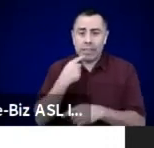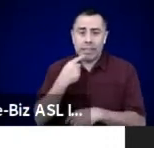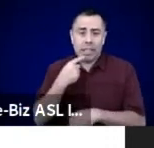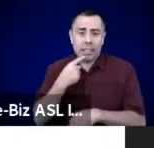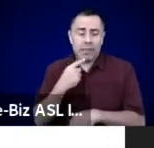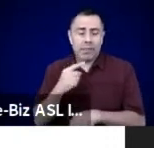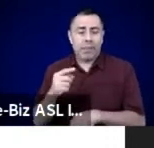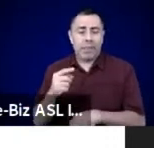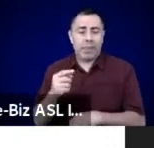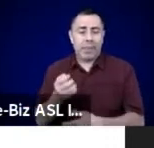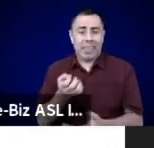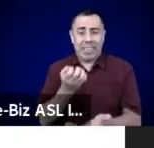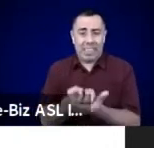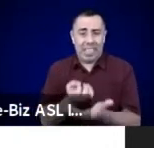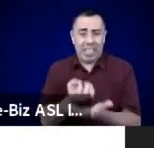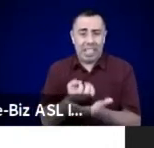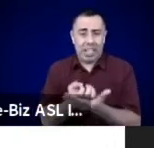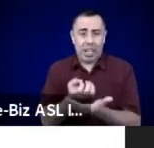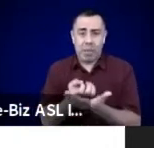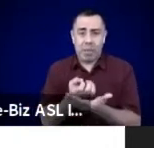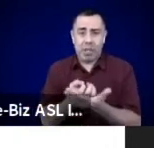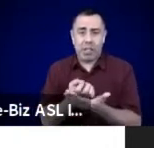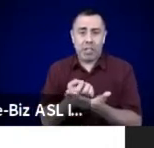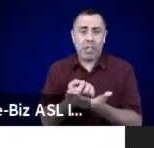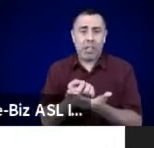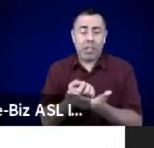Land back. What does that feel like?